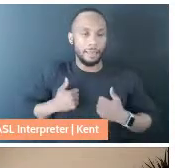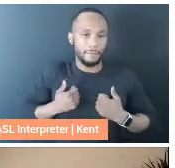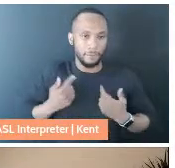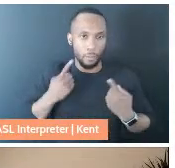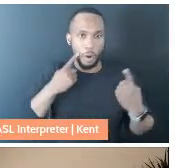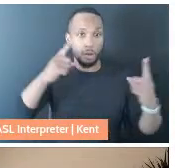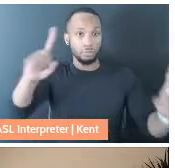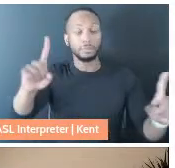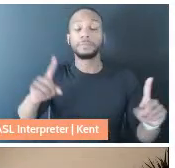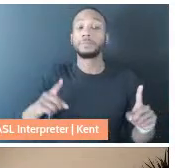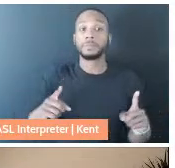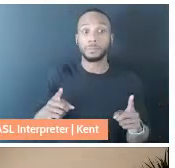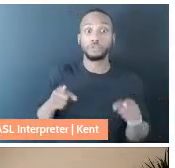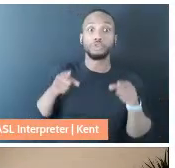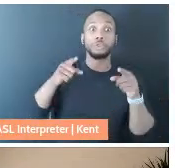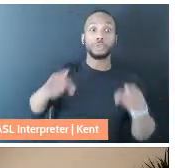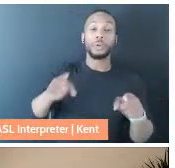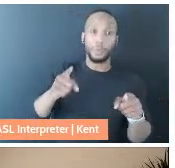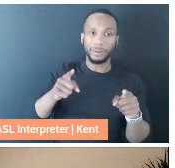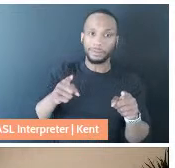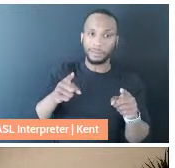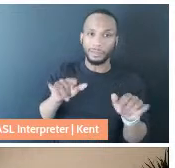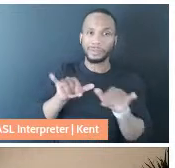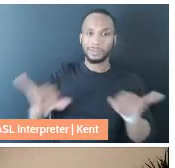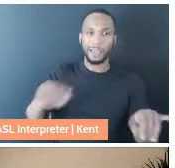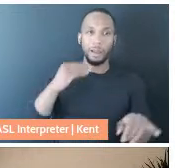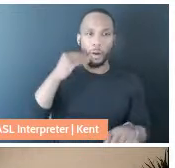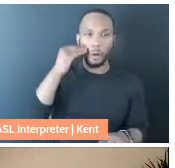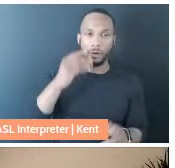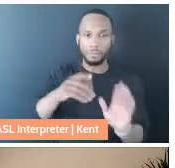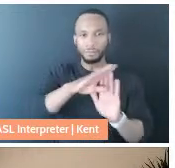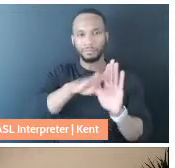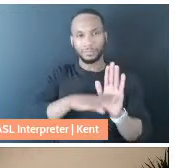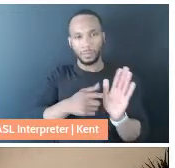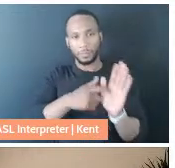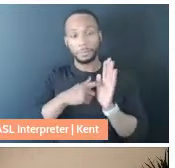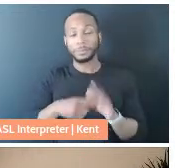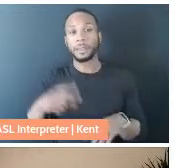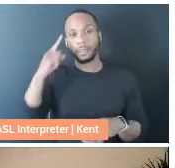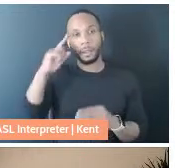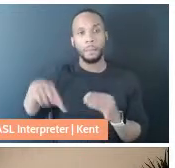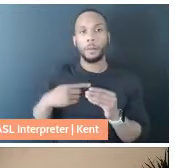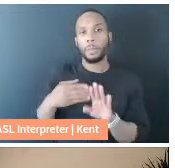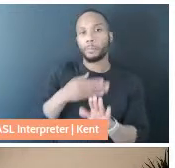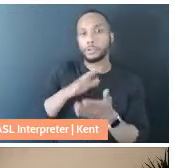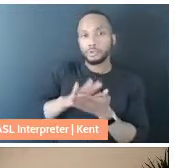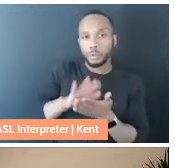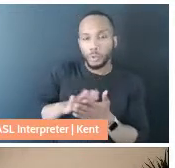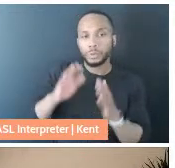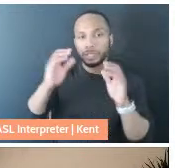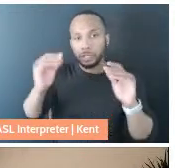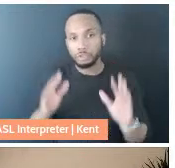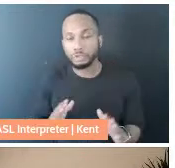kind of at the height of those stay at home orders. I think about the preschool teachers who created and maintained a safe environment for